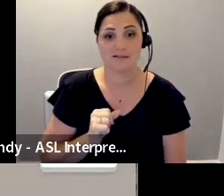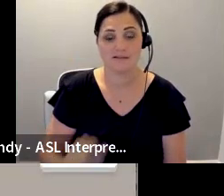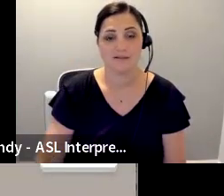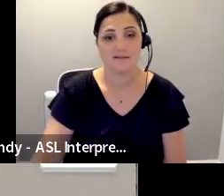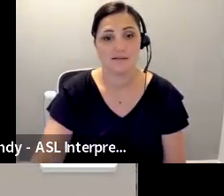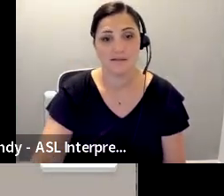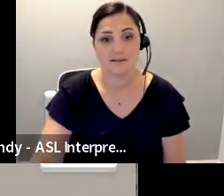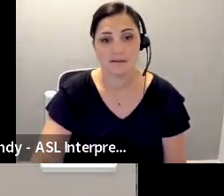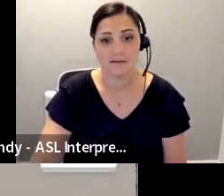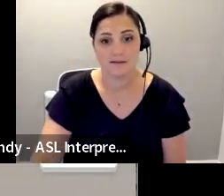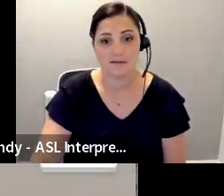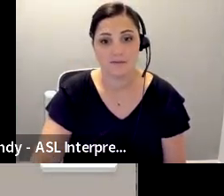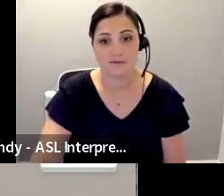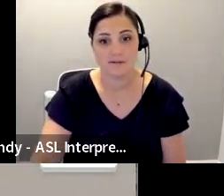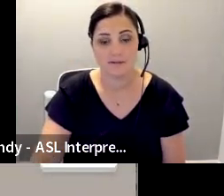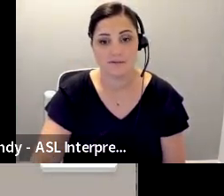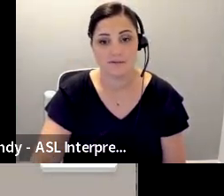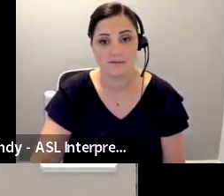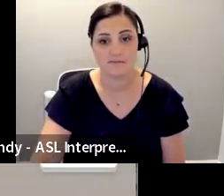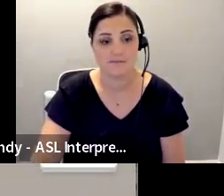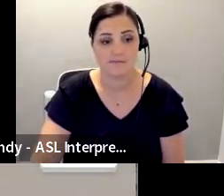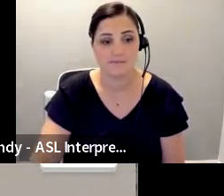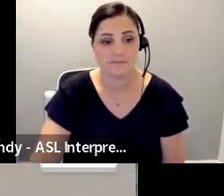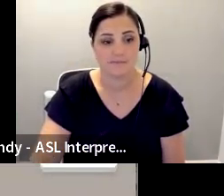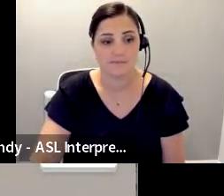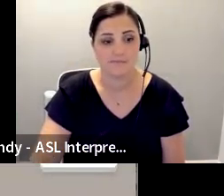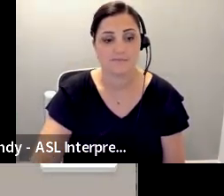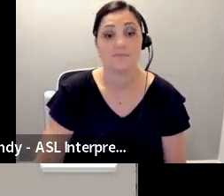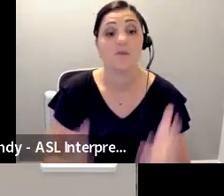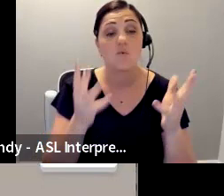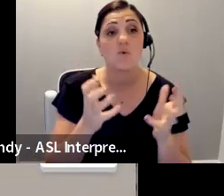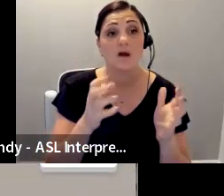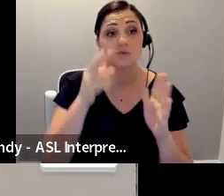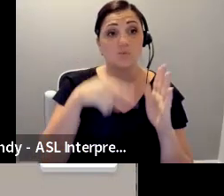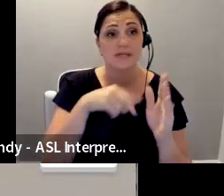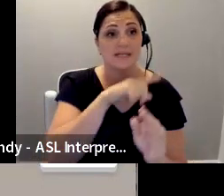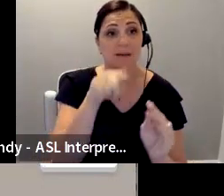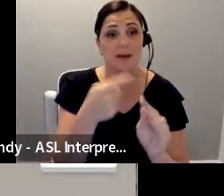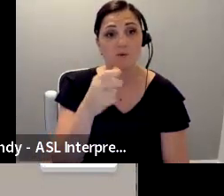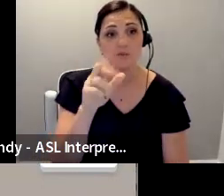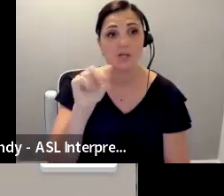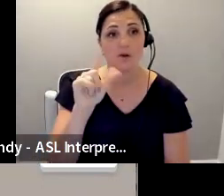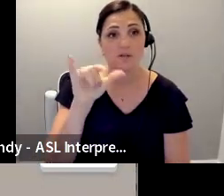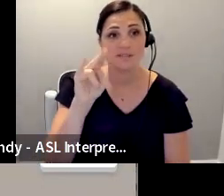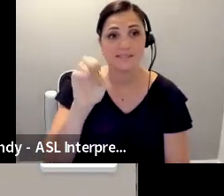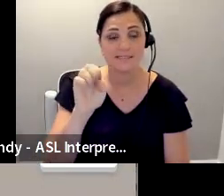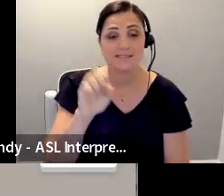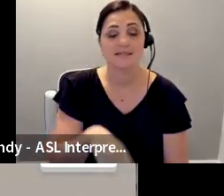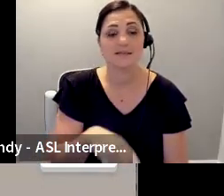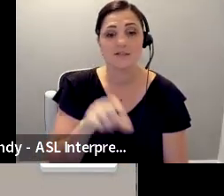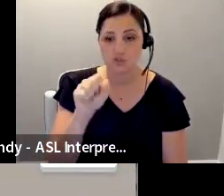: A friend of mine played in his own band there at that stage. At Carnegie Hall. : That is pretty cool. Have -- : Have any of you went?